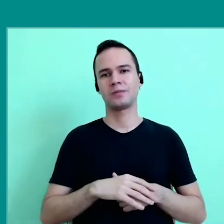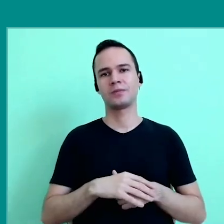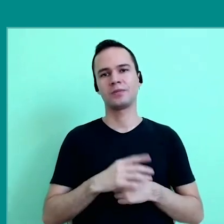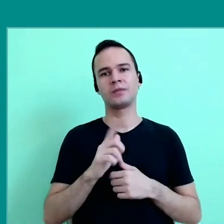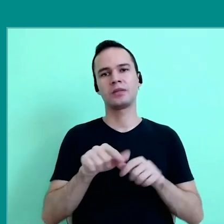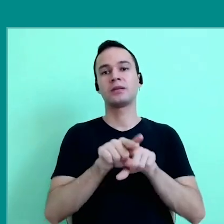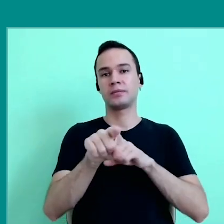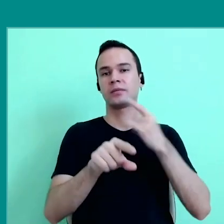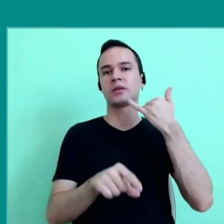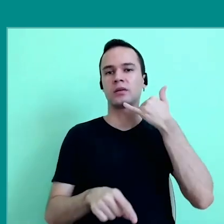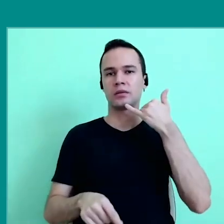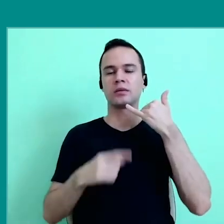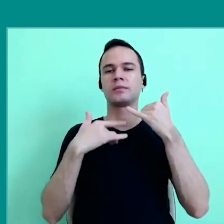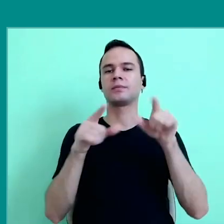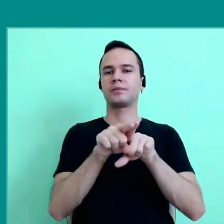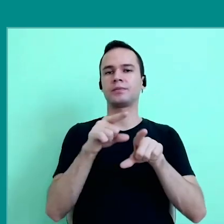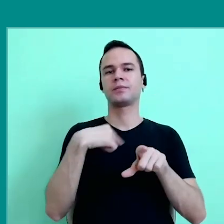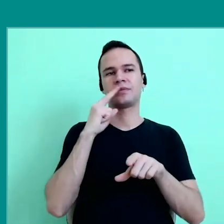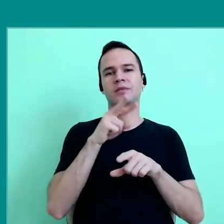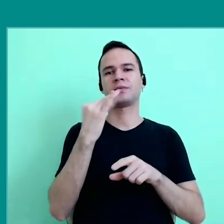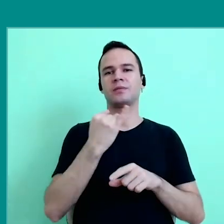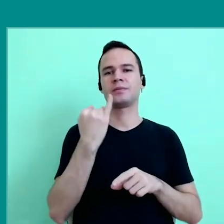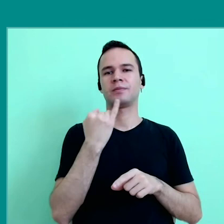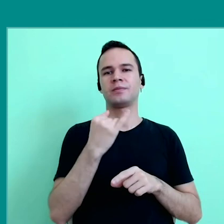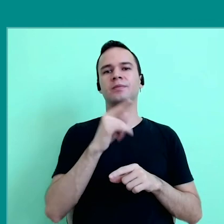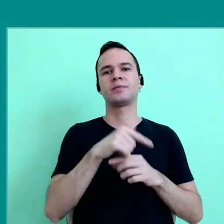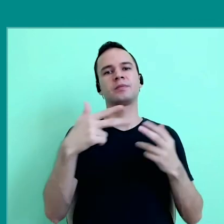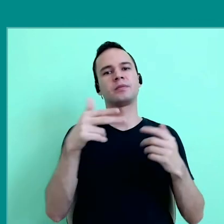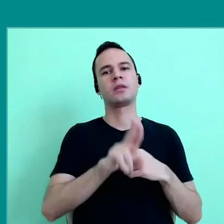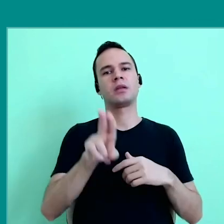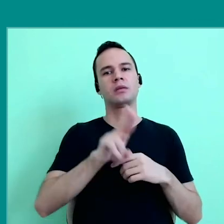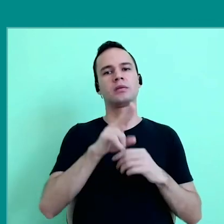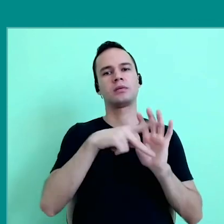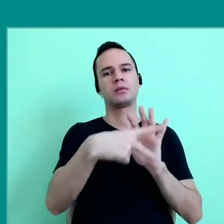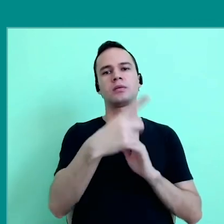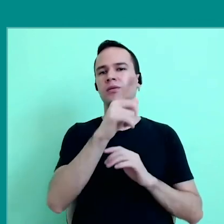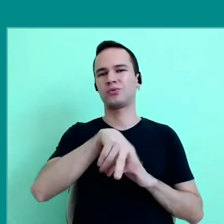Even the cell phone, what we also see is the importance of the artifacts themselves it's not the same thing